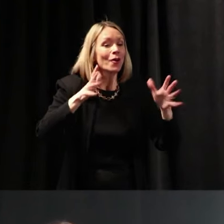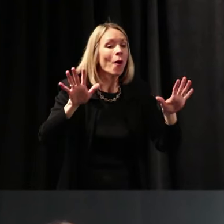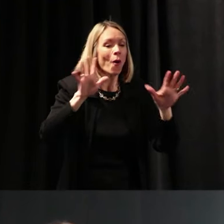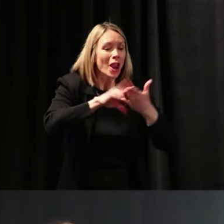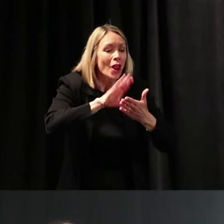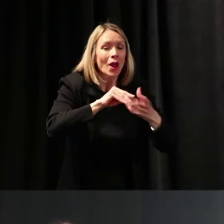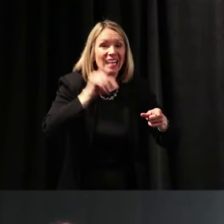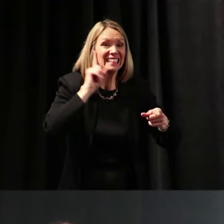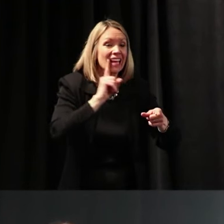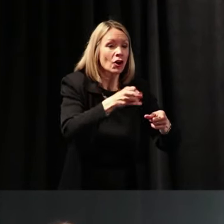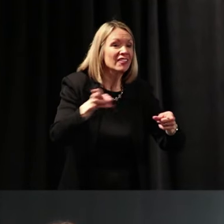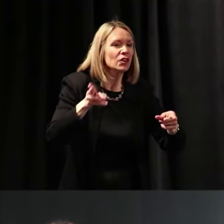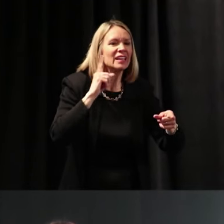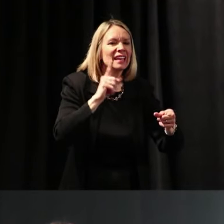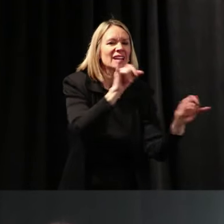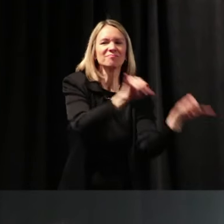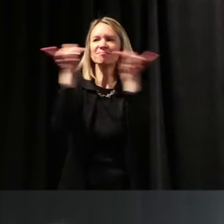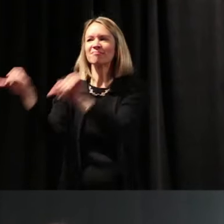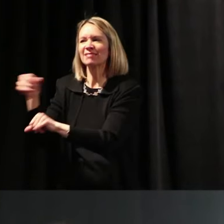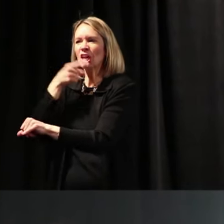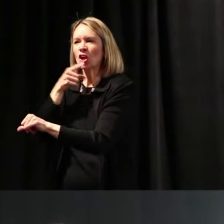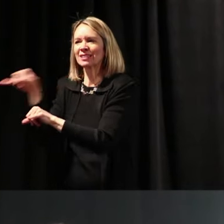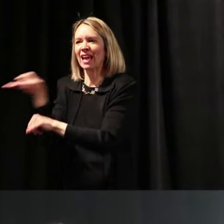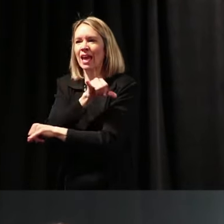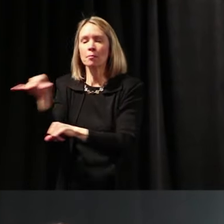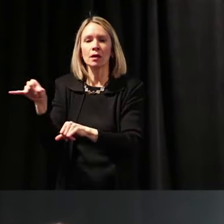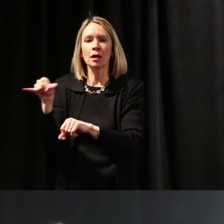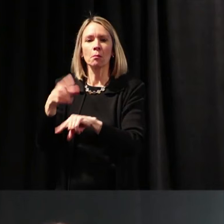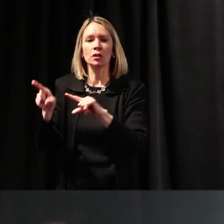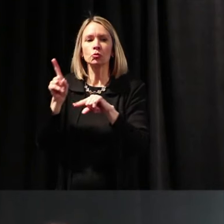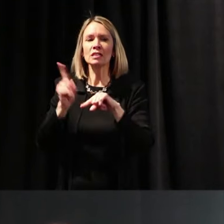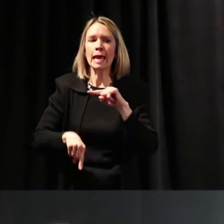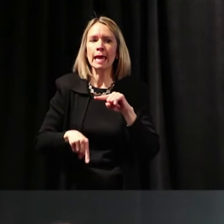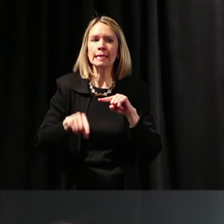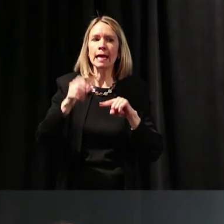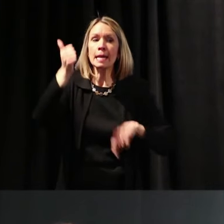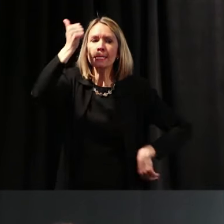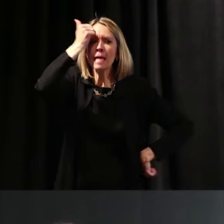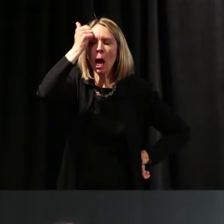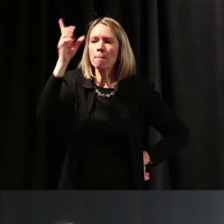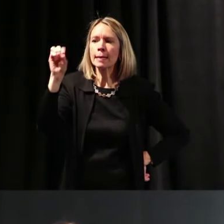But you can't dumb ‘em down. And we'll talk about that, okay.